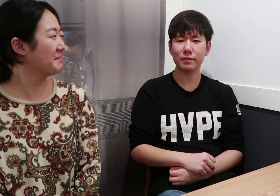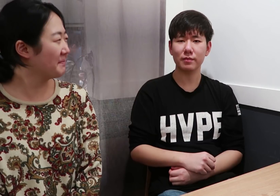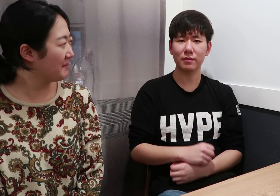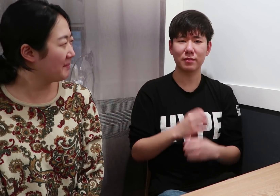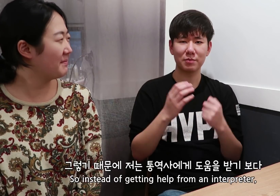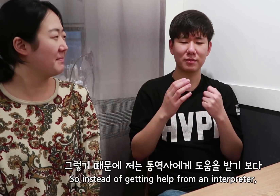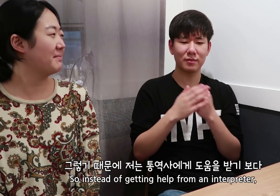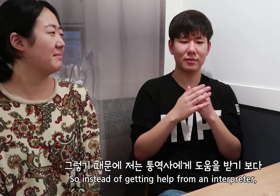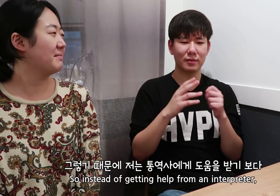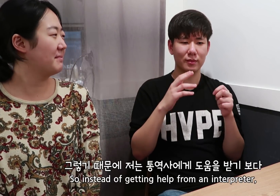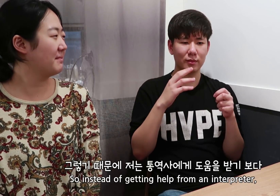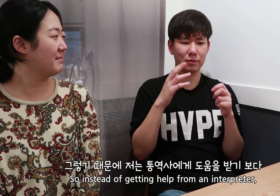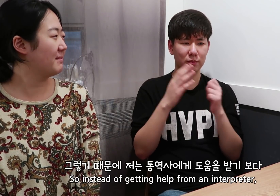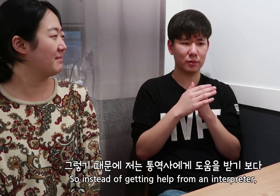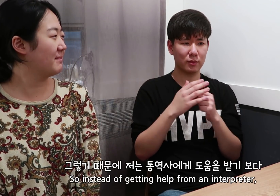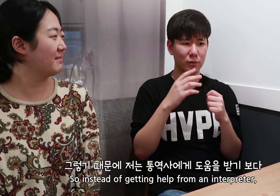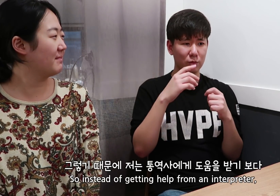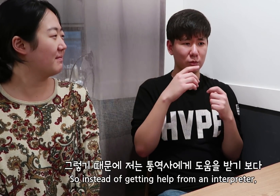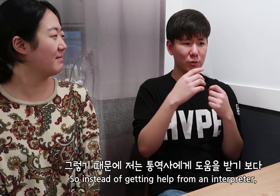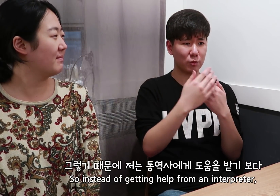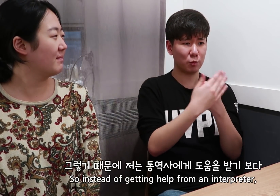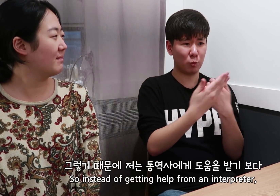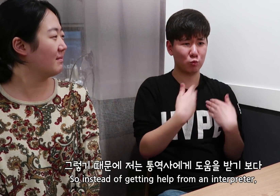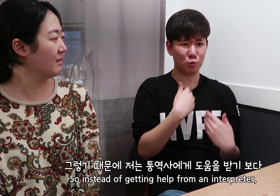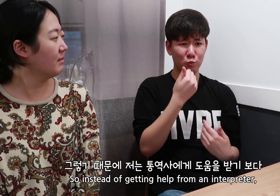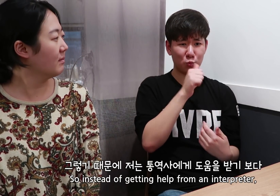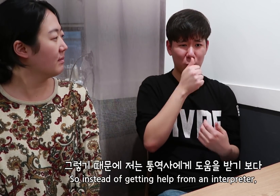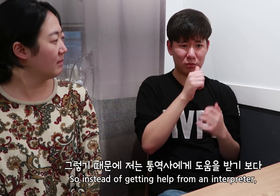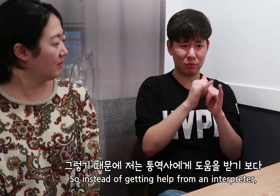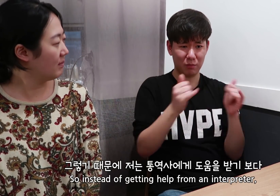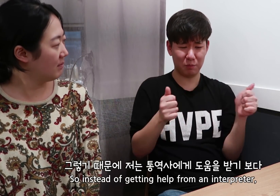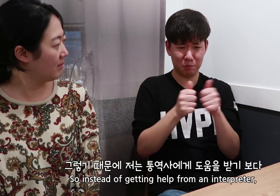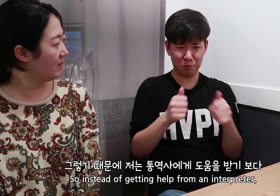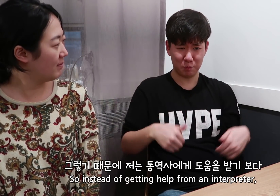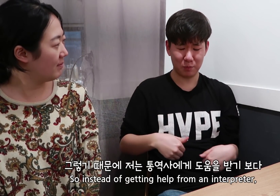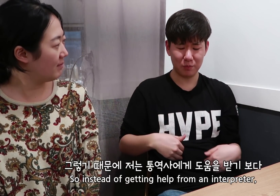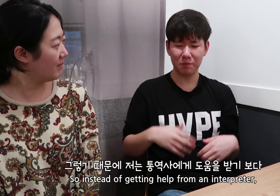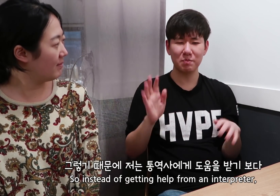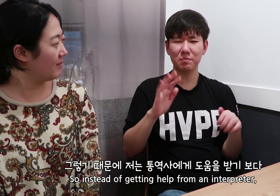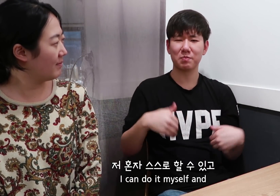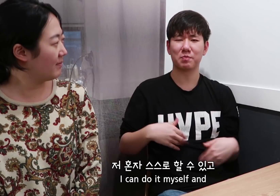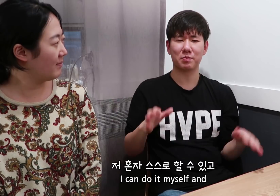So instead of getting help from an interpreter,